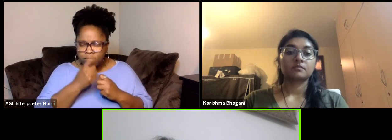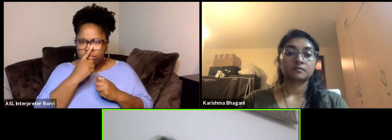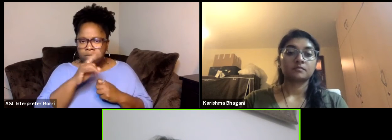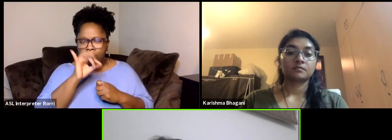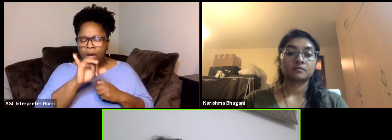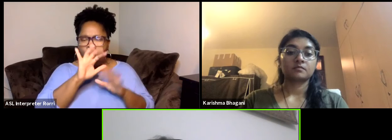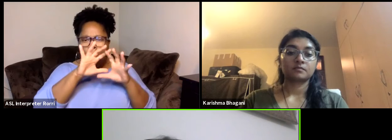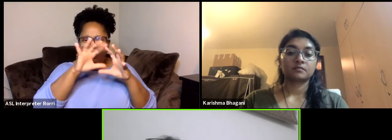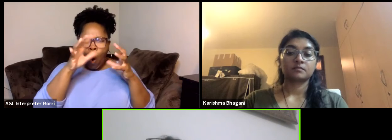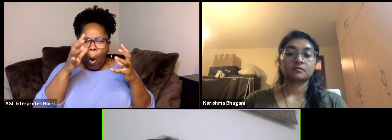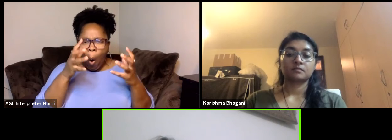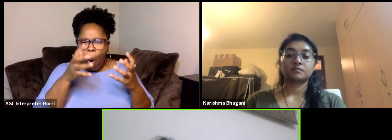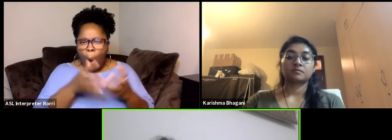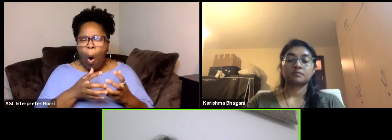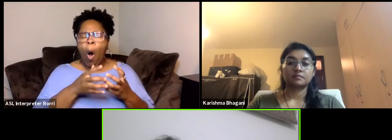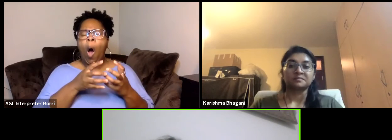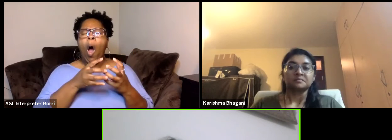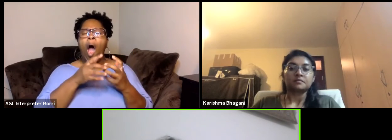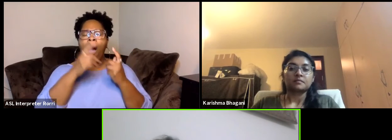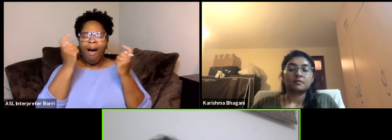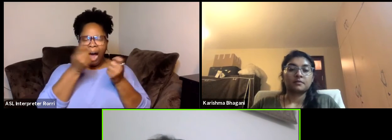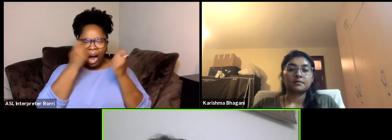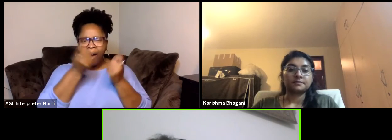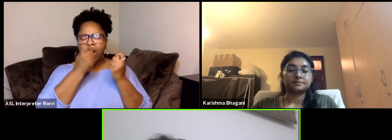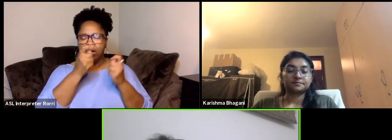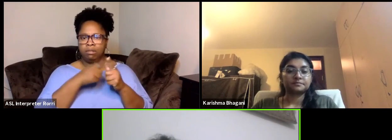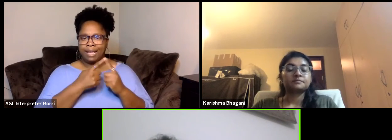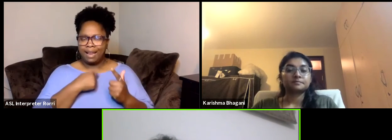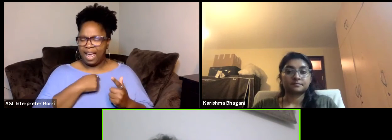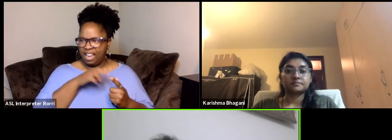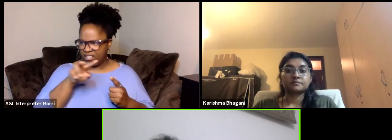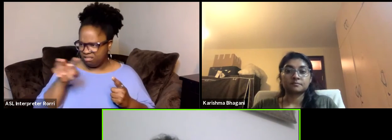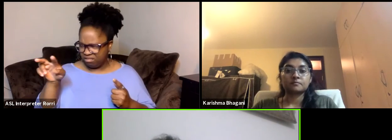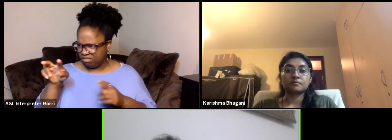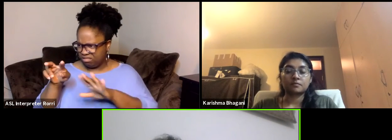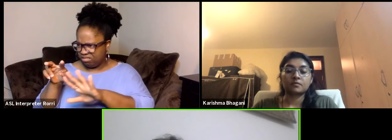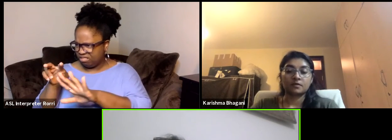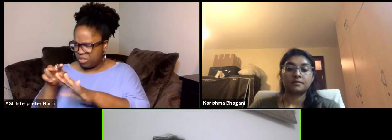And then I heard there is a new team coming in and it's the International Theater Festival